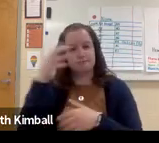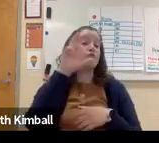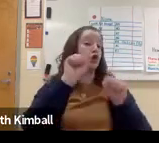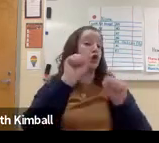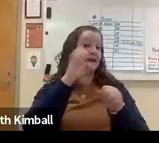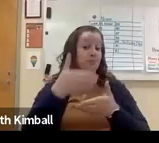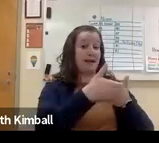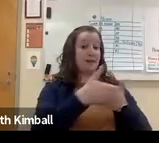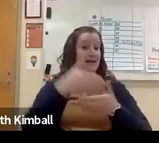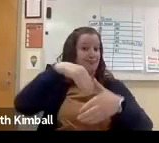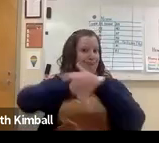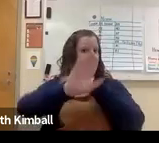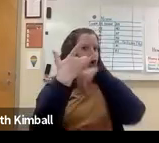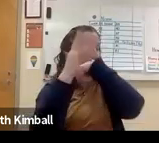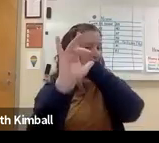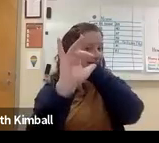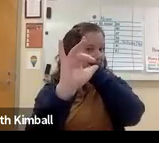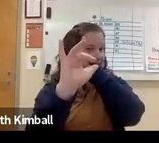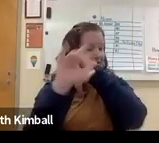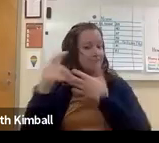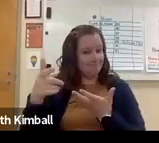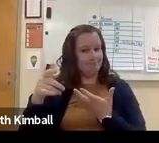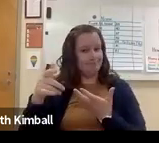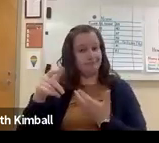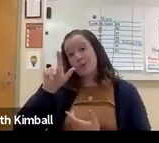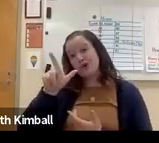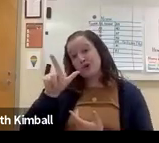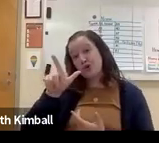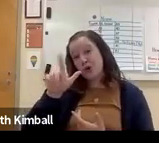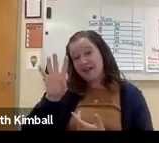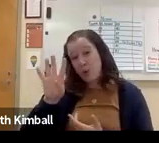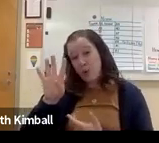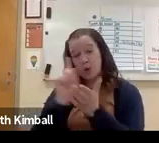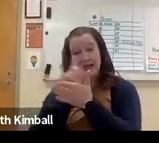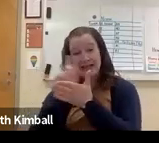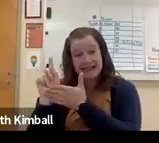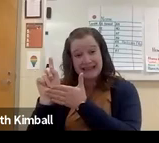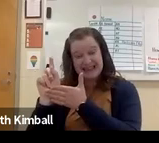but it also does cause deafness. It could be a premature birth.